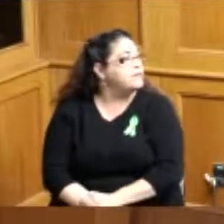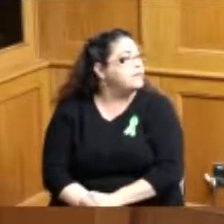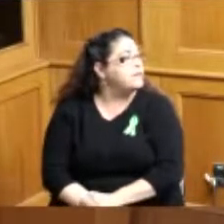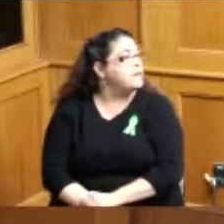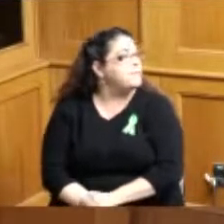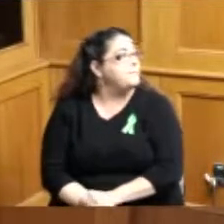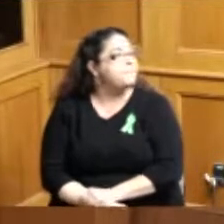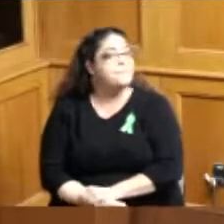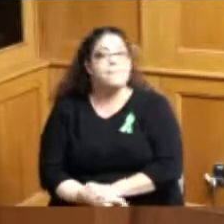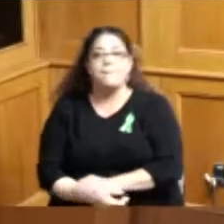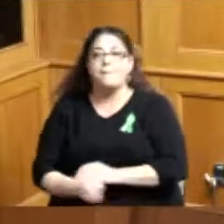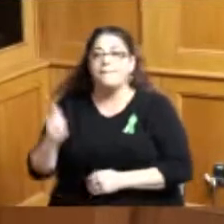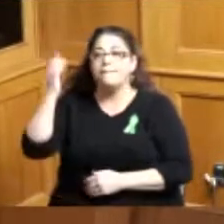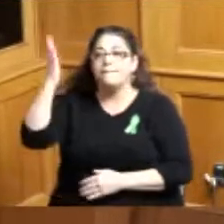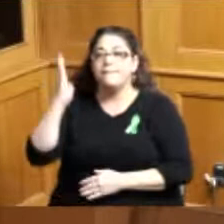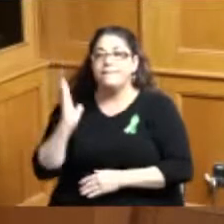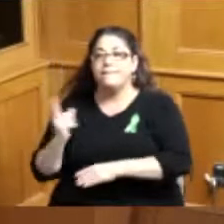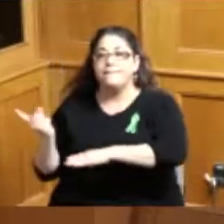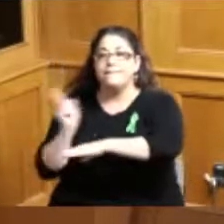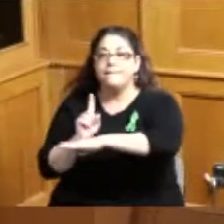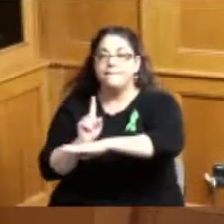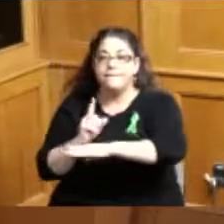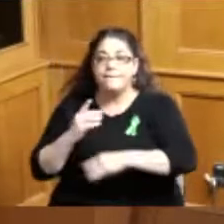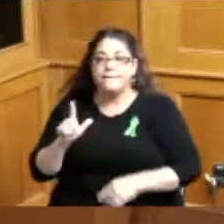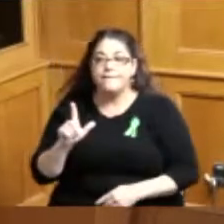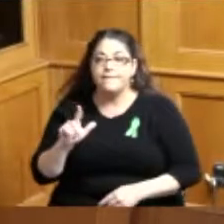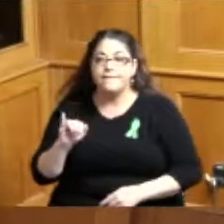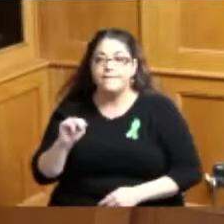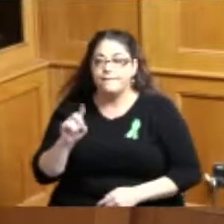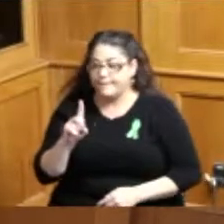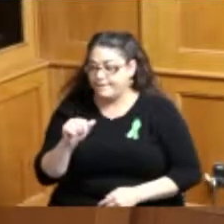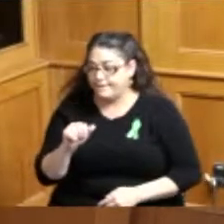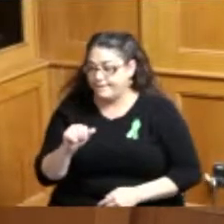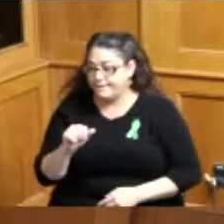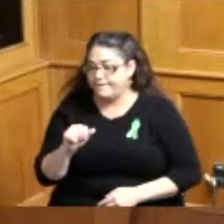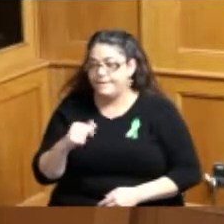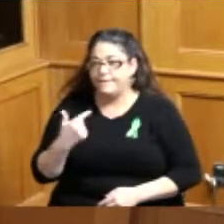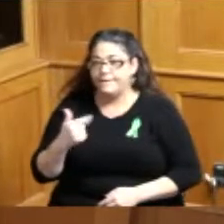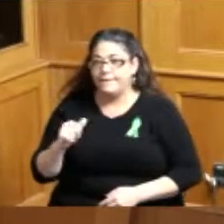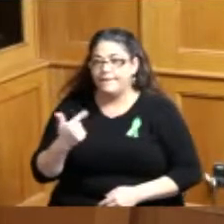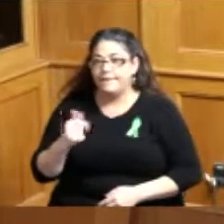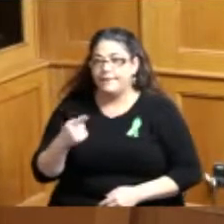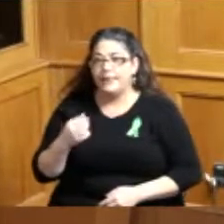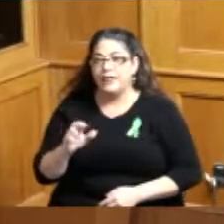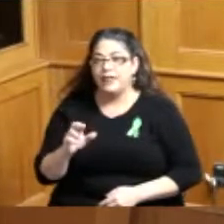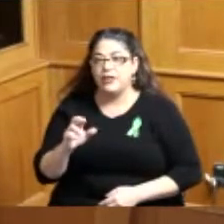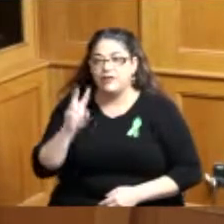we have our speaker here Linda yes Linda Gallagher Vice President with Mental Health